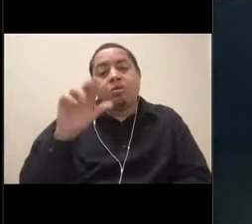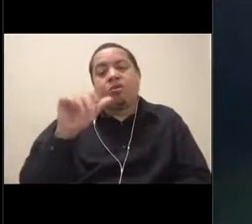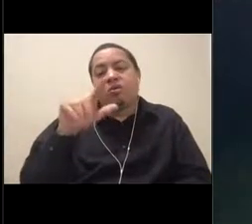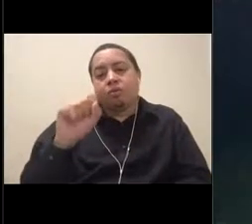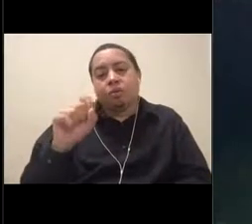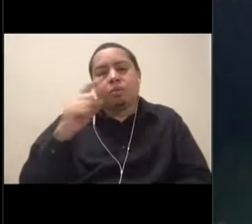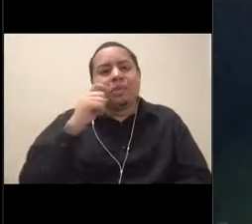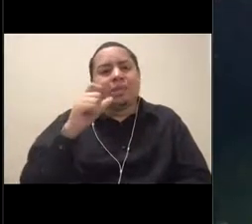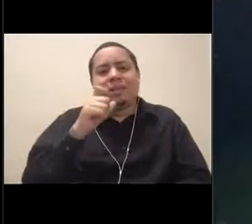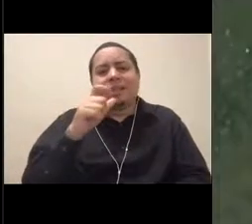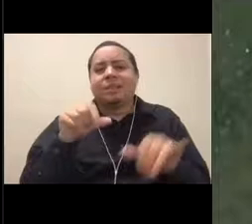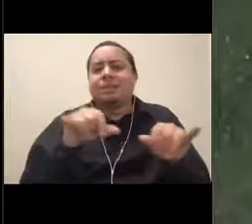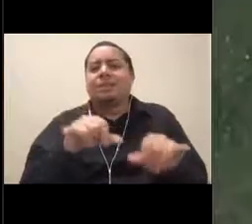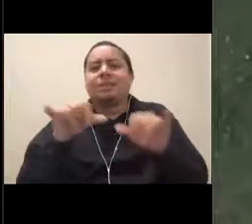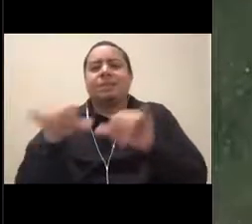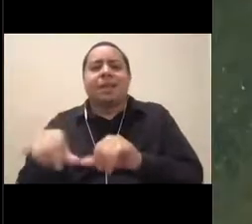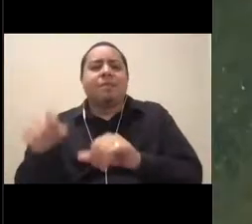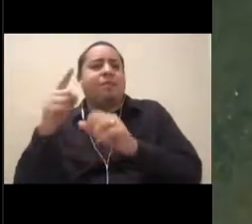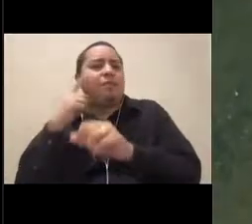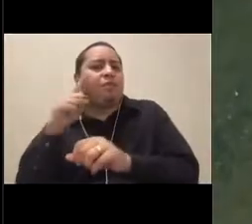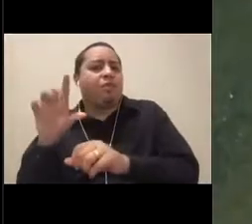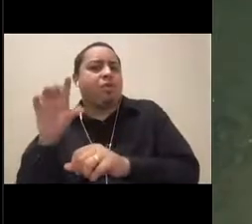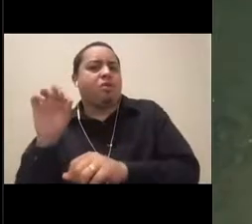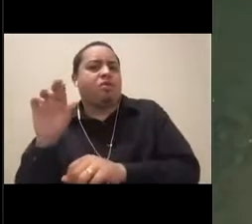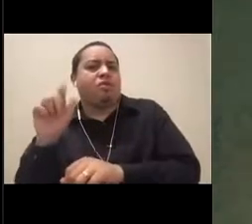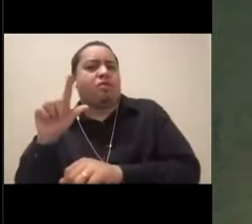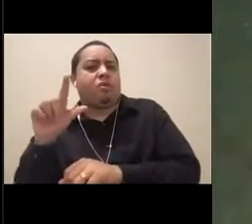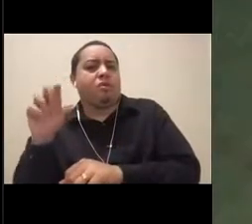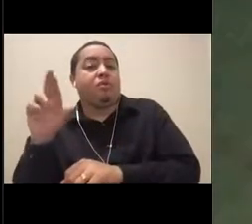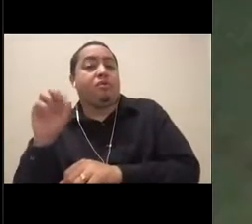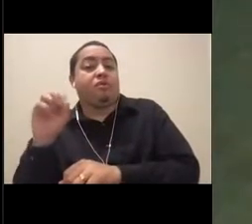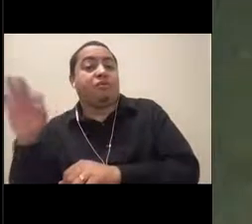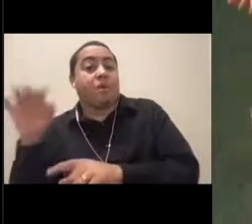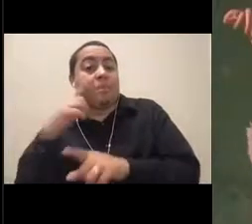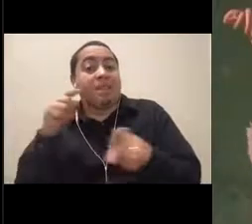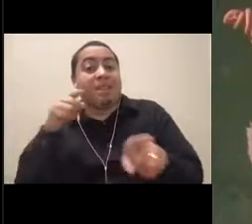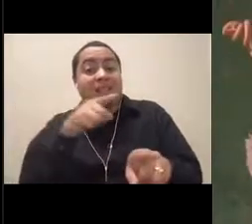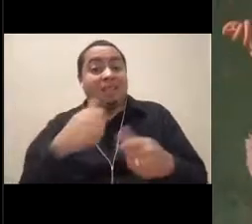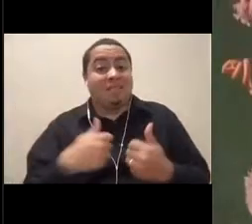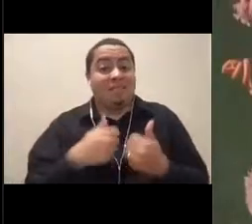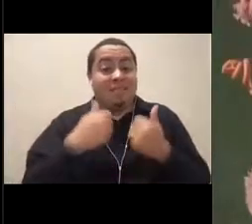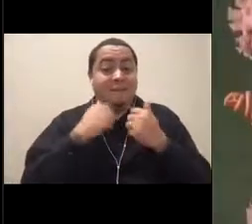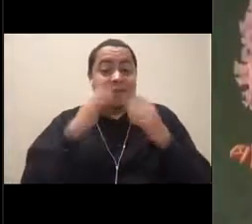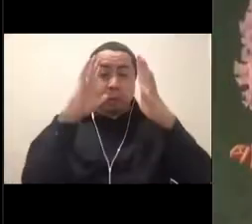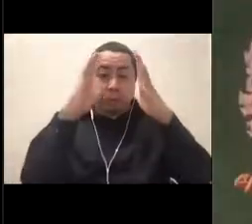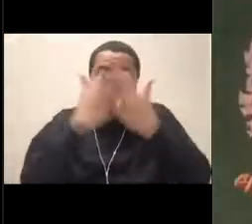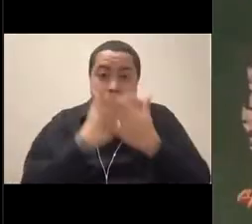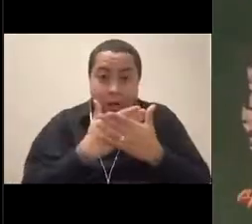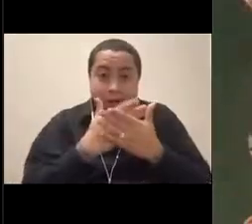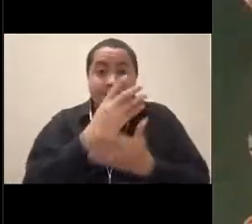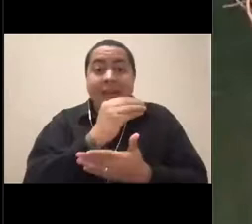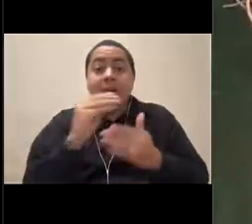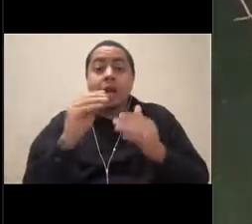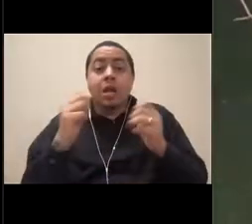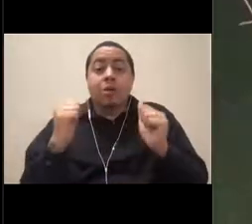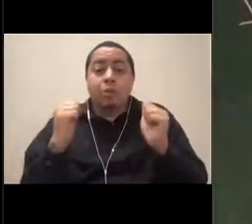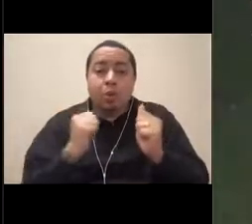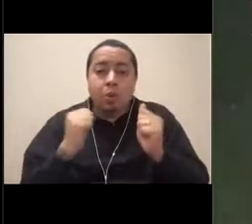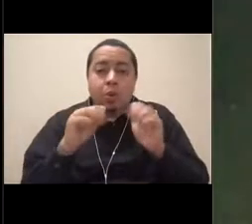that make those beautiful coral reefs, these corals are living in complete darkness and freezing water temperatures, near freezing water temperatures,